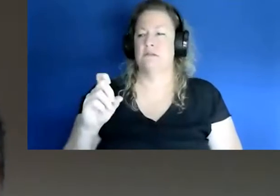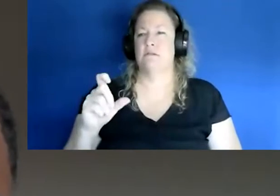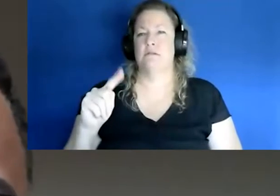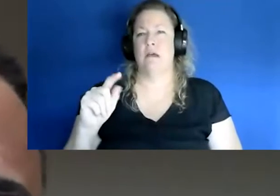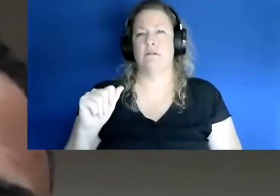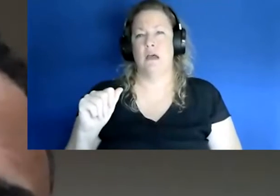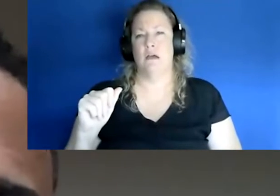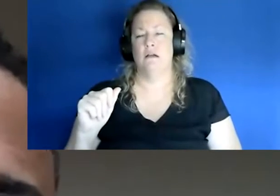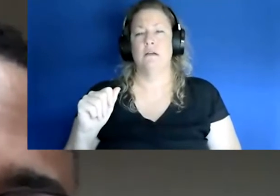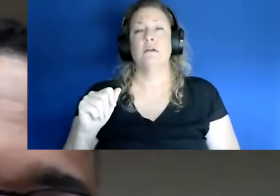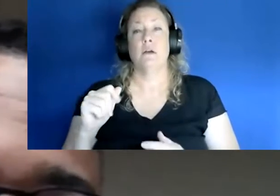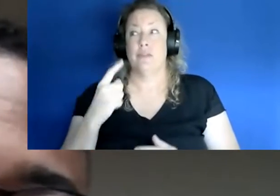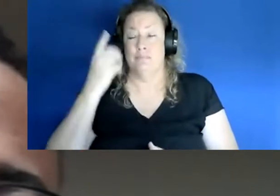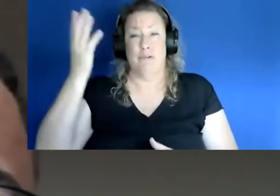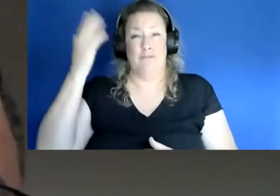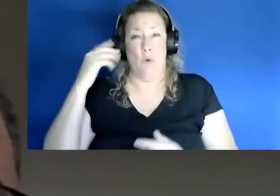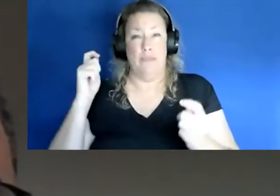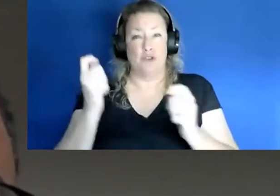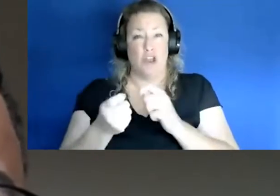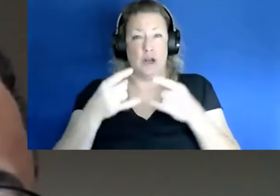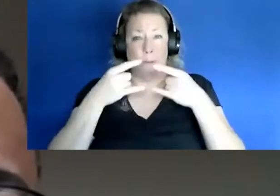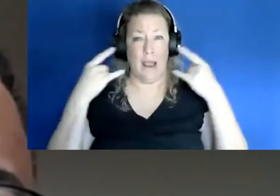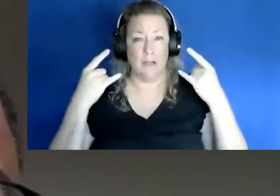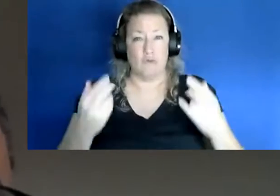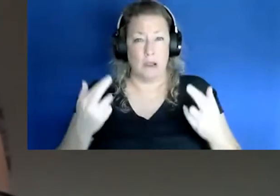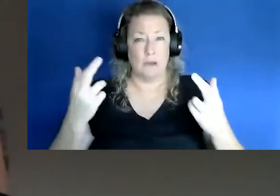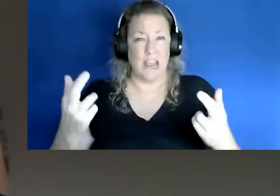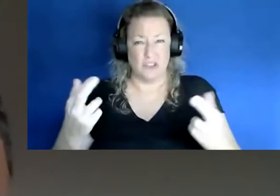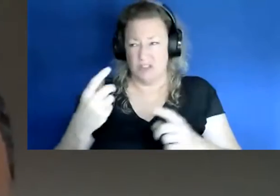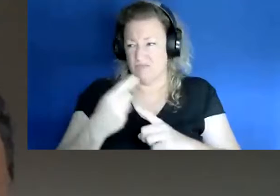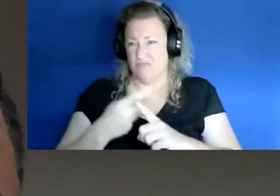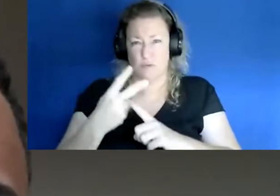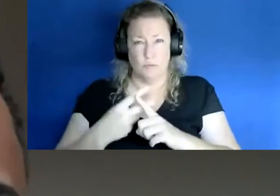they originally changed their mask their mass recommendations a few months ago it was when the